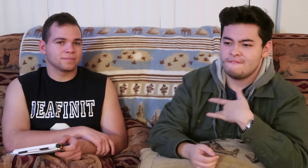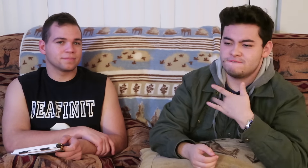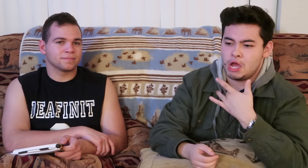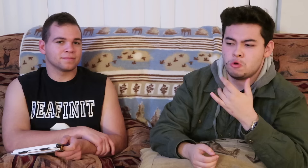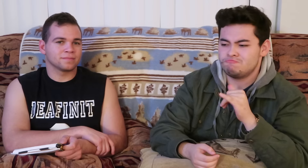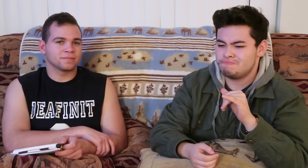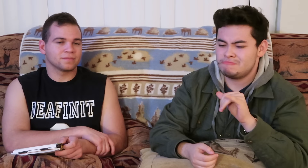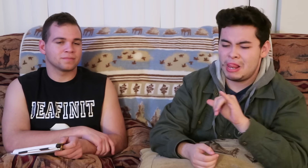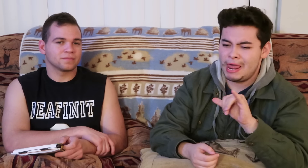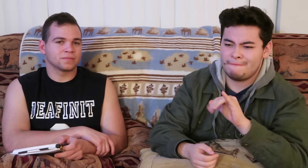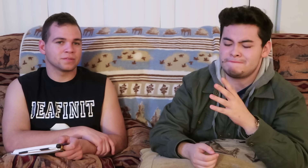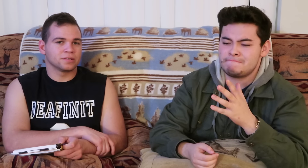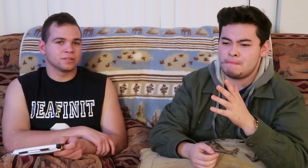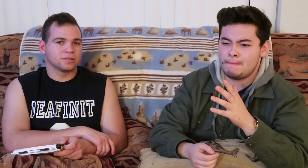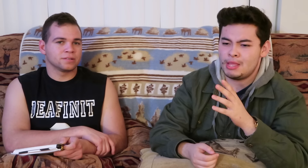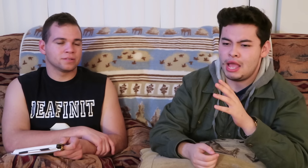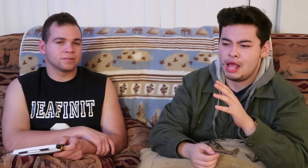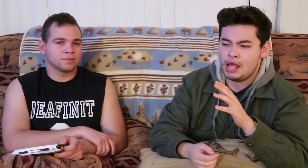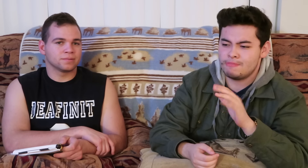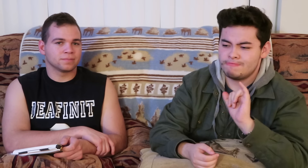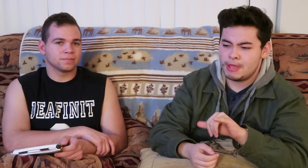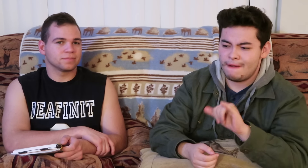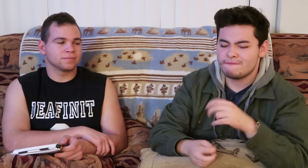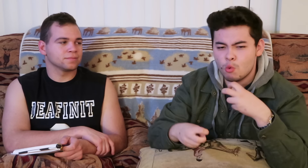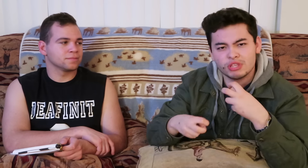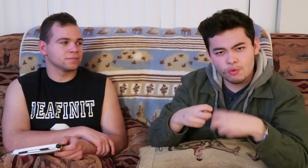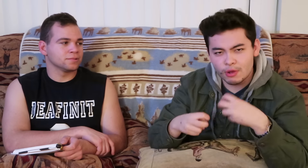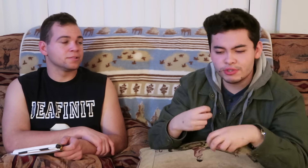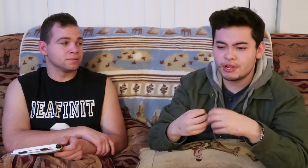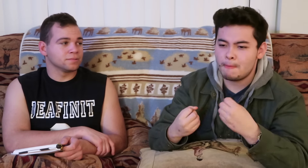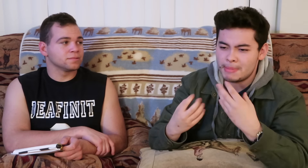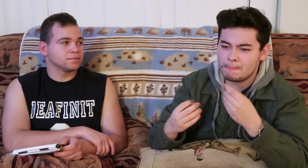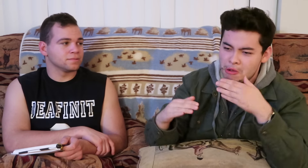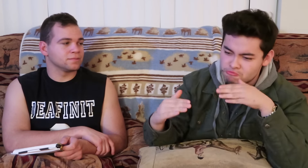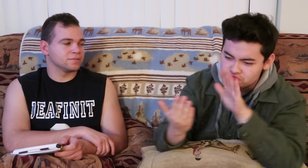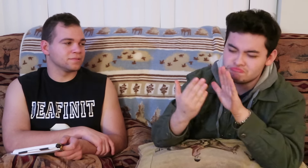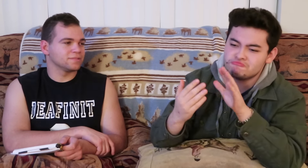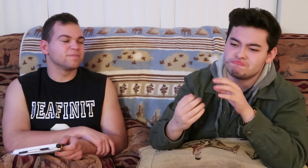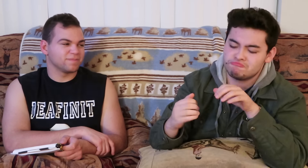it felt like it was tough. there were many obstacles